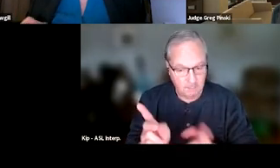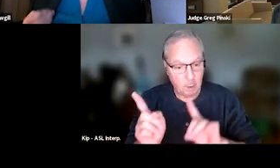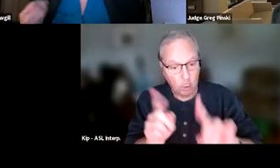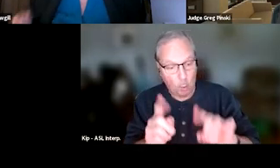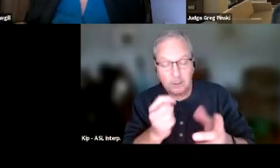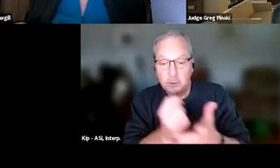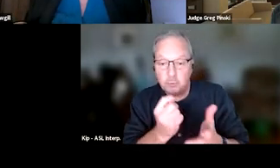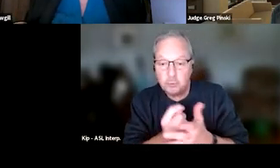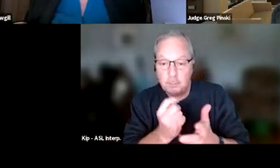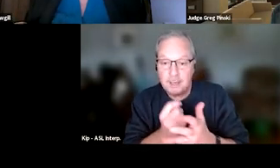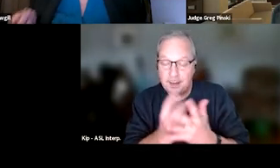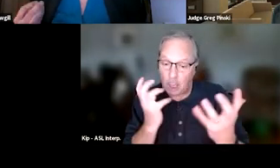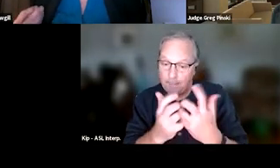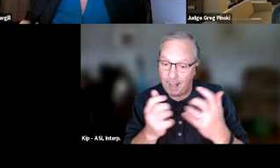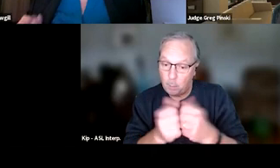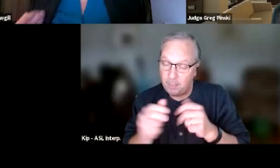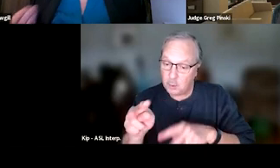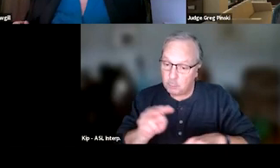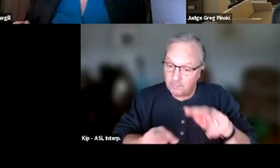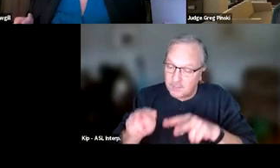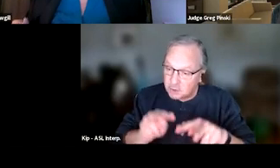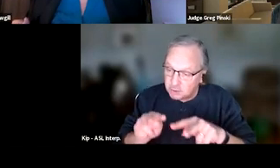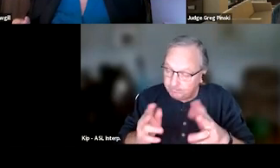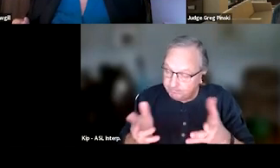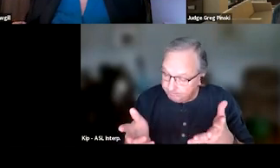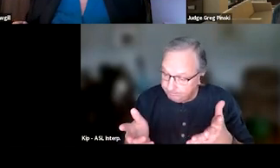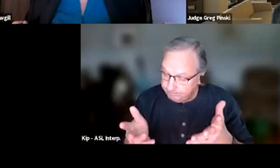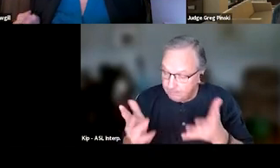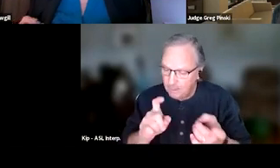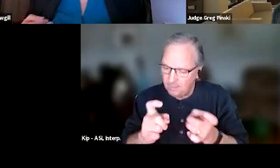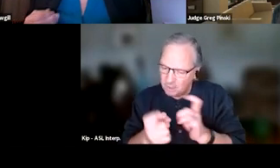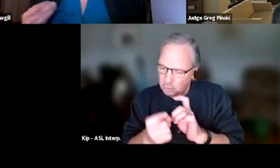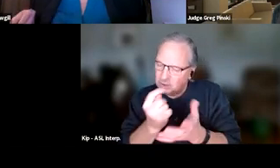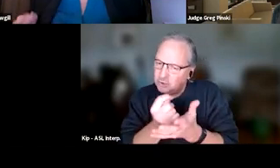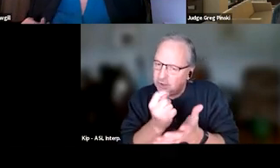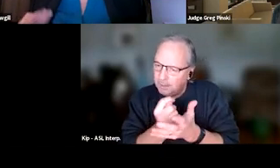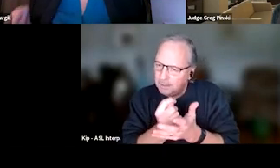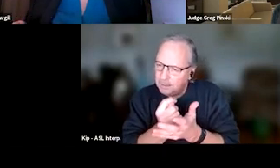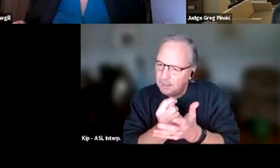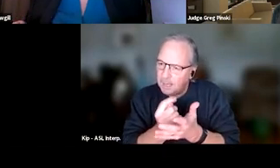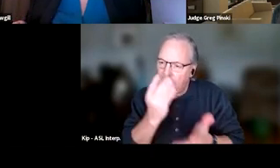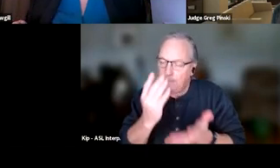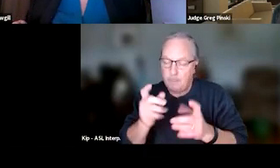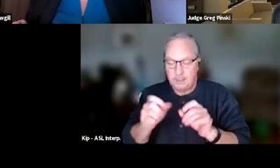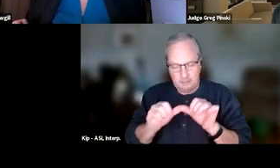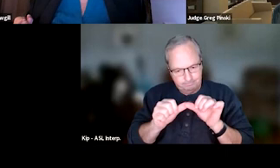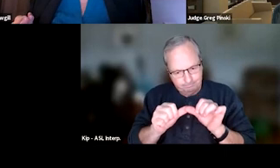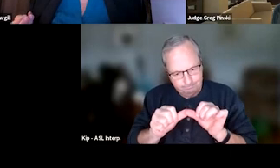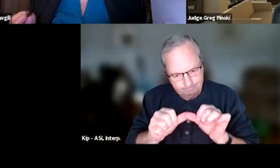and complying with supervision. What we may need to do is adjust treatment. We may just need to stay the course for a little while longer in treatment,